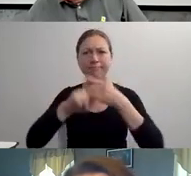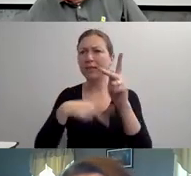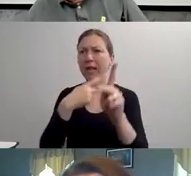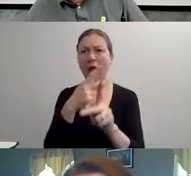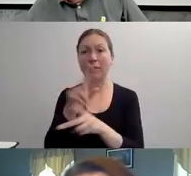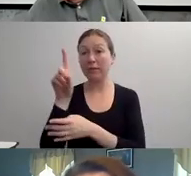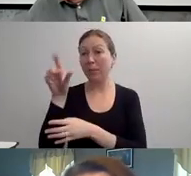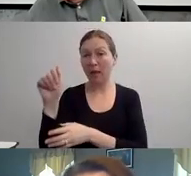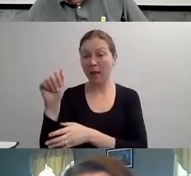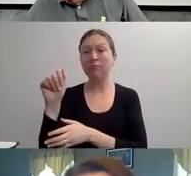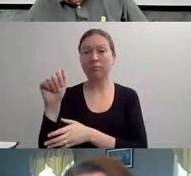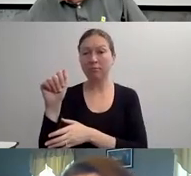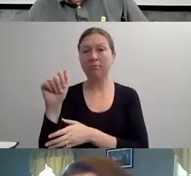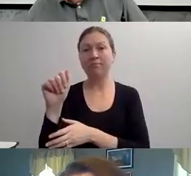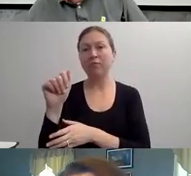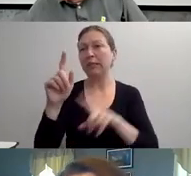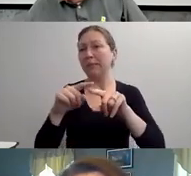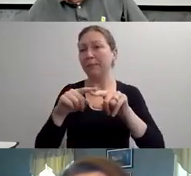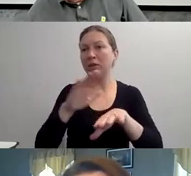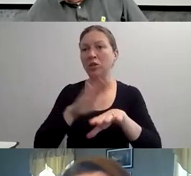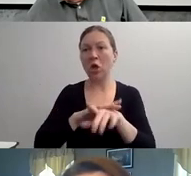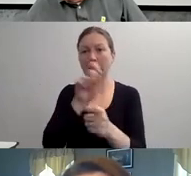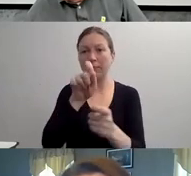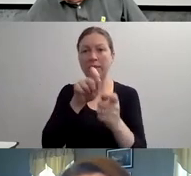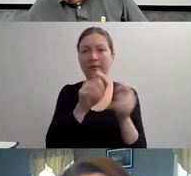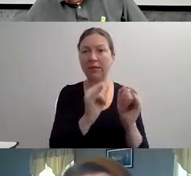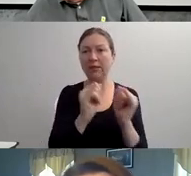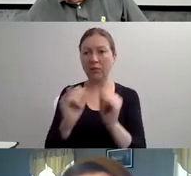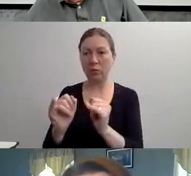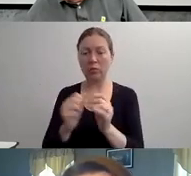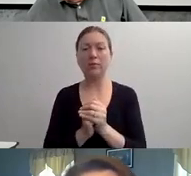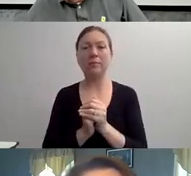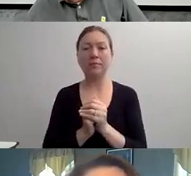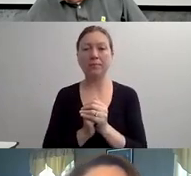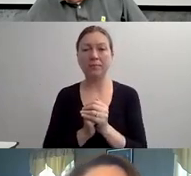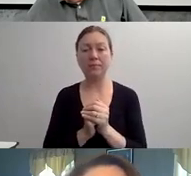SO YOU SHOULD SAY THE WORD ACCESSIBLE, LIKE ACCESSIBLE PARKING SPACES RATHER THAN HANDICAP